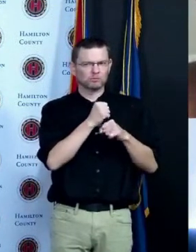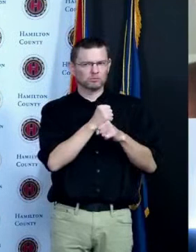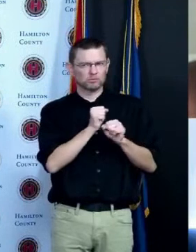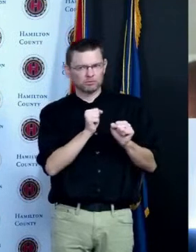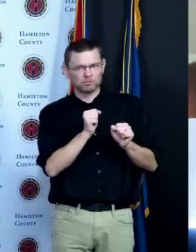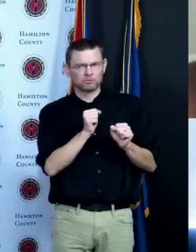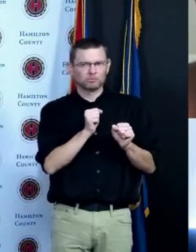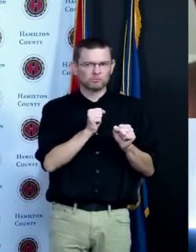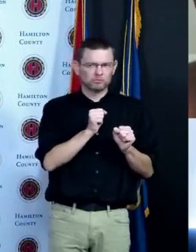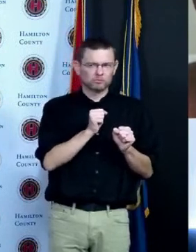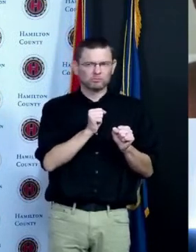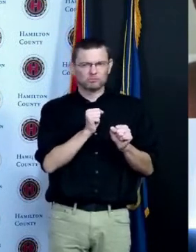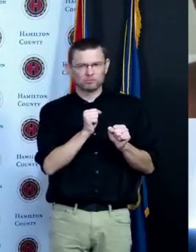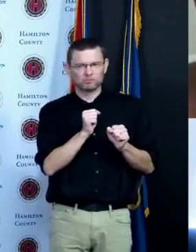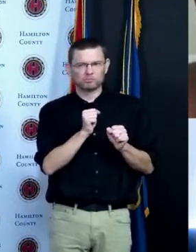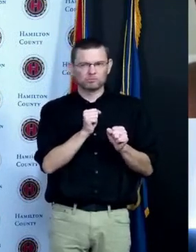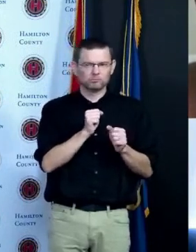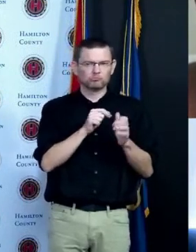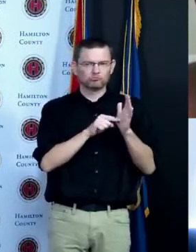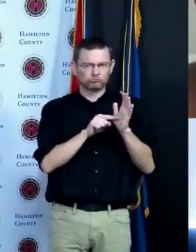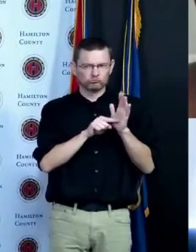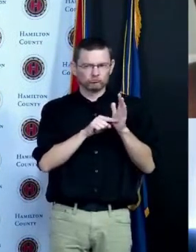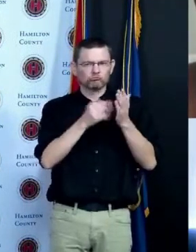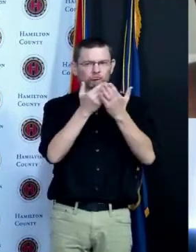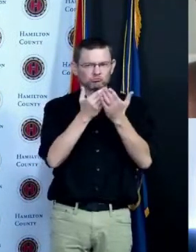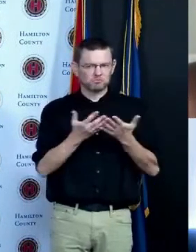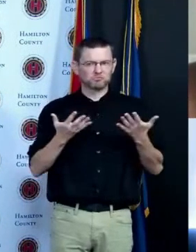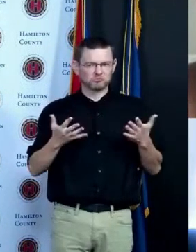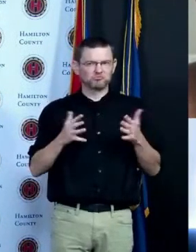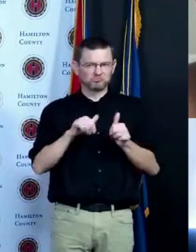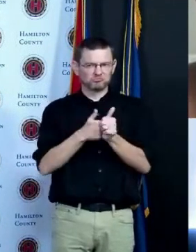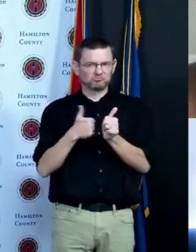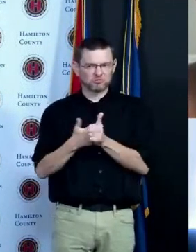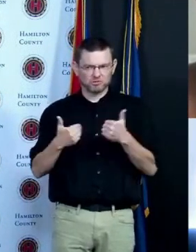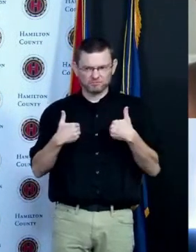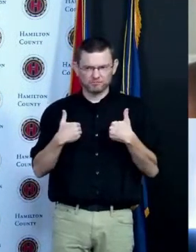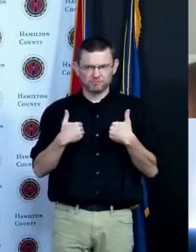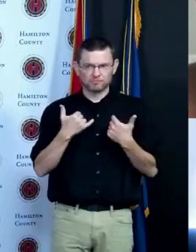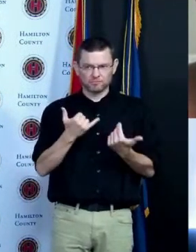we'll find that the vaccine is available for even younger individuals that said parents need